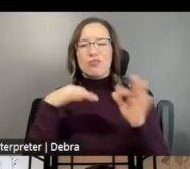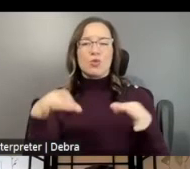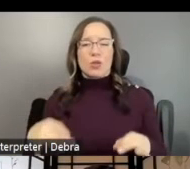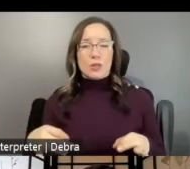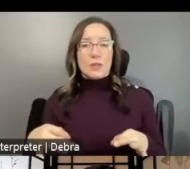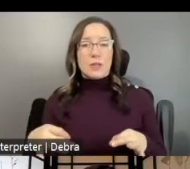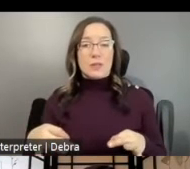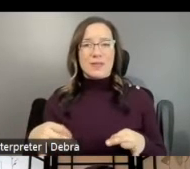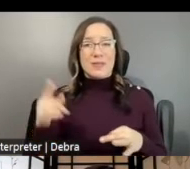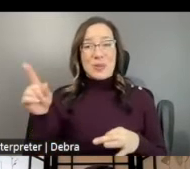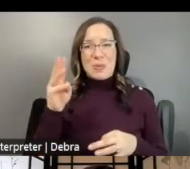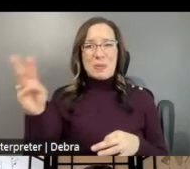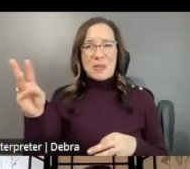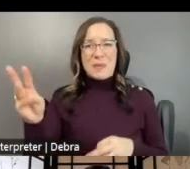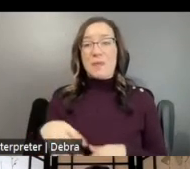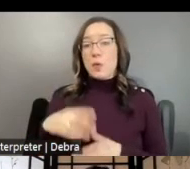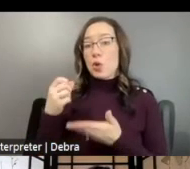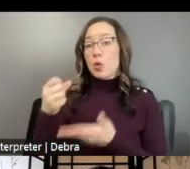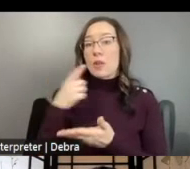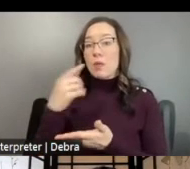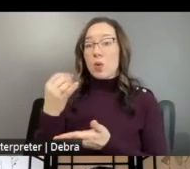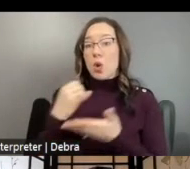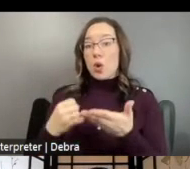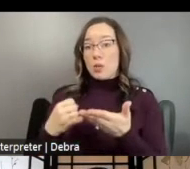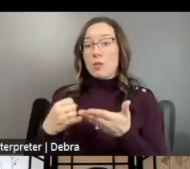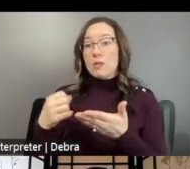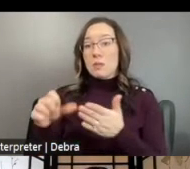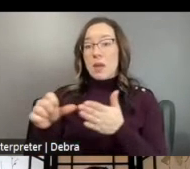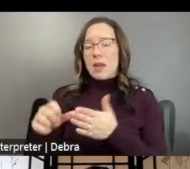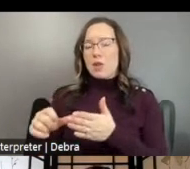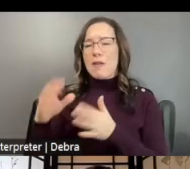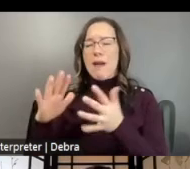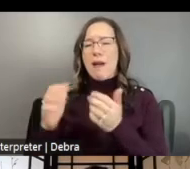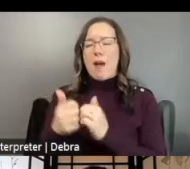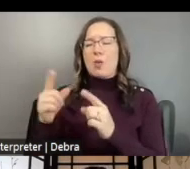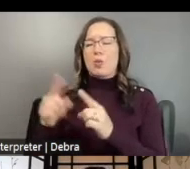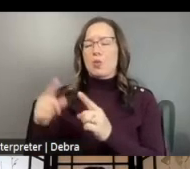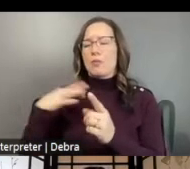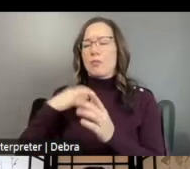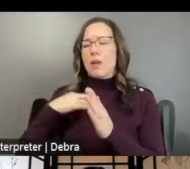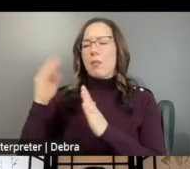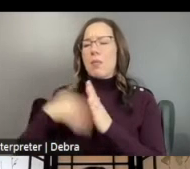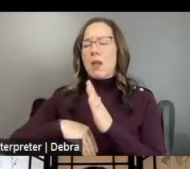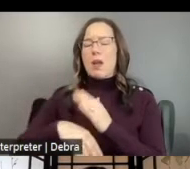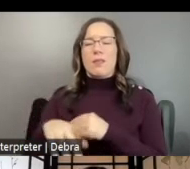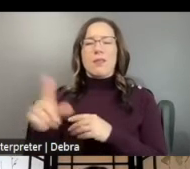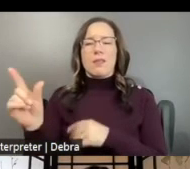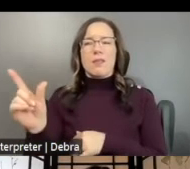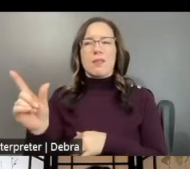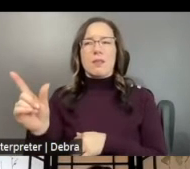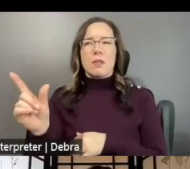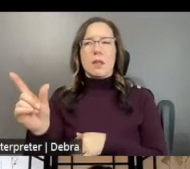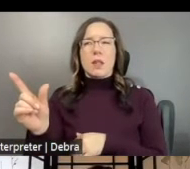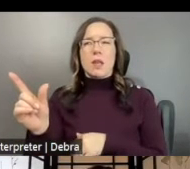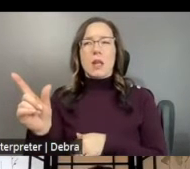ARTS PROJECTS PAGE YOU'LL FIND THE HOW TO APPLY BUTTON ON THE LEFT, EXCUSE ME, ON THE LEFT SIDE